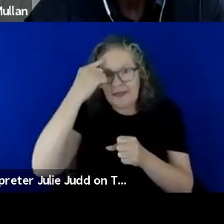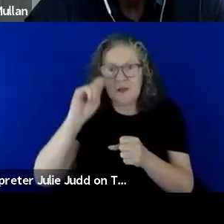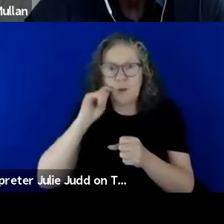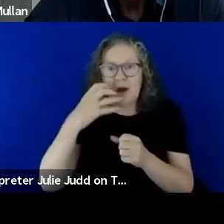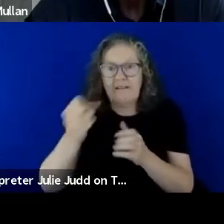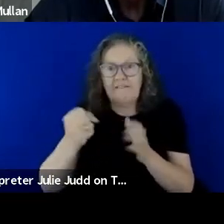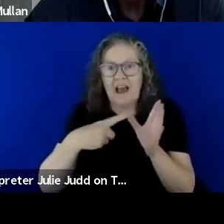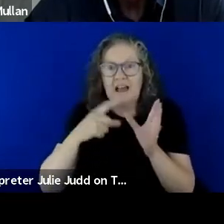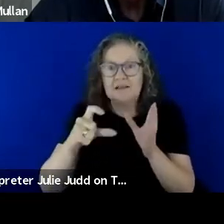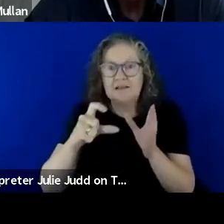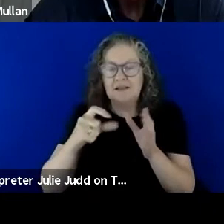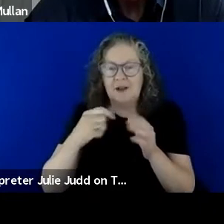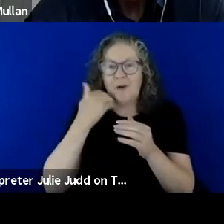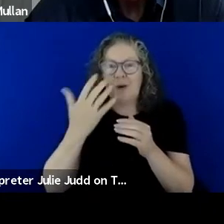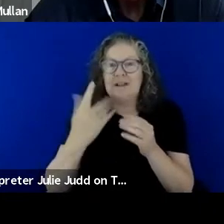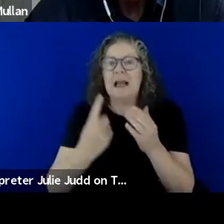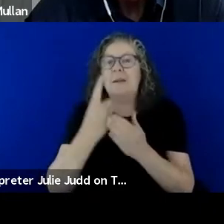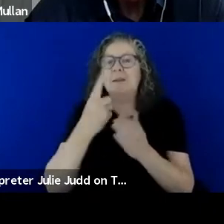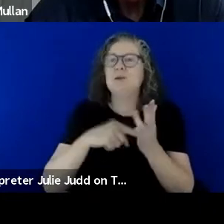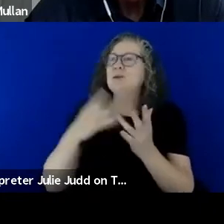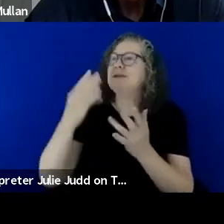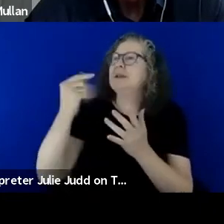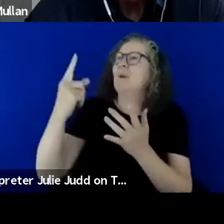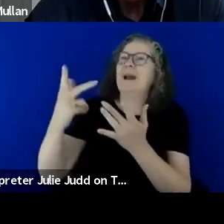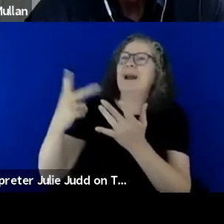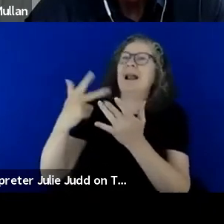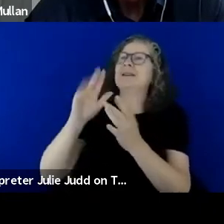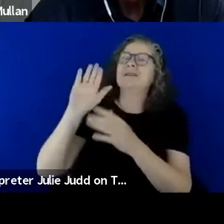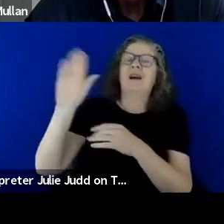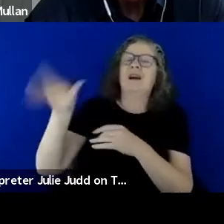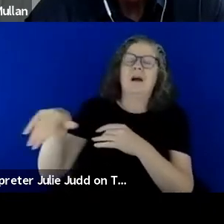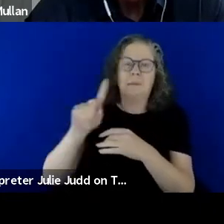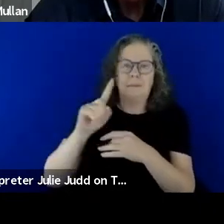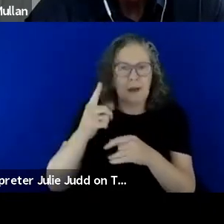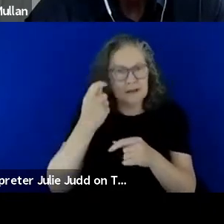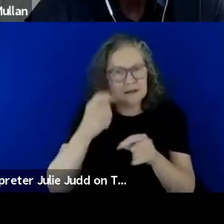always happens to someone else and this is a similar situation I think, you know, people